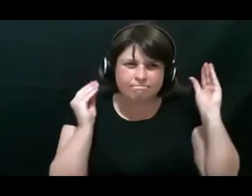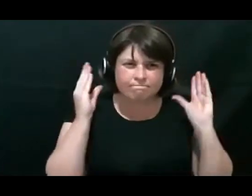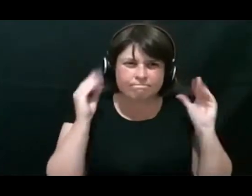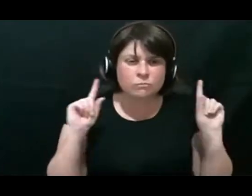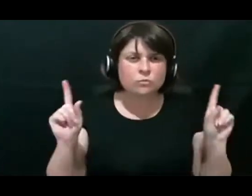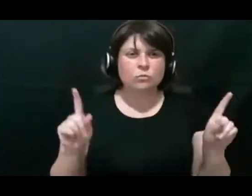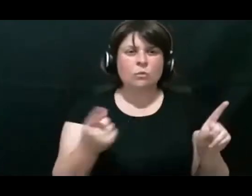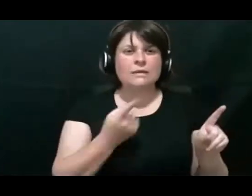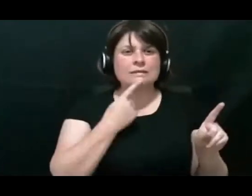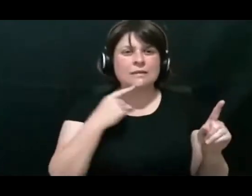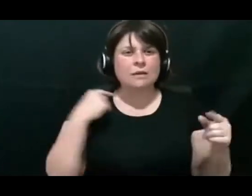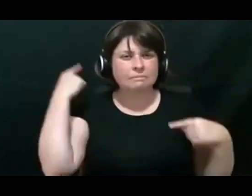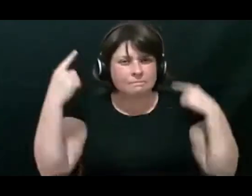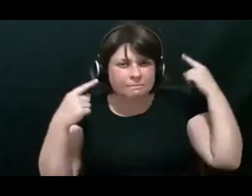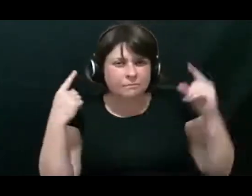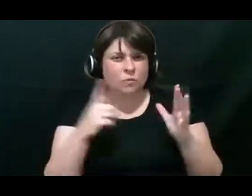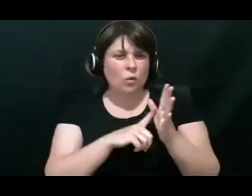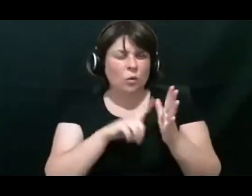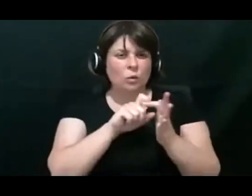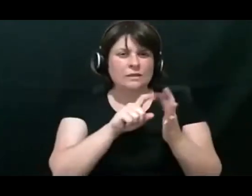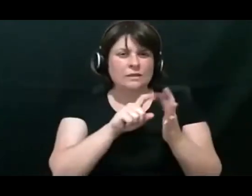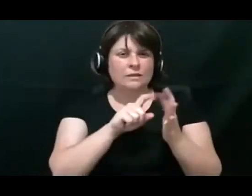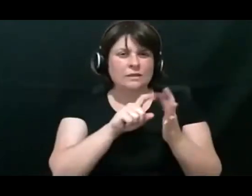experiences does this person respond to.